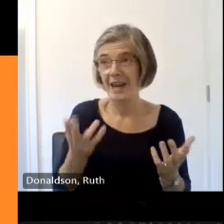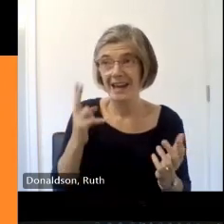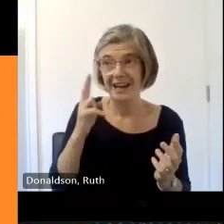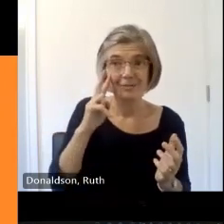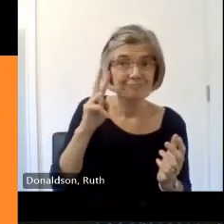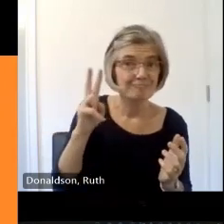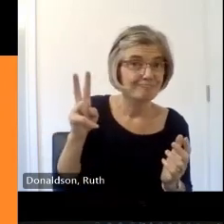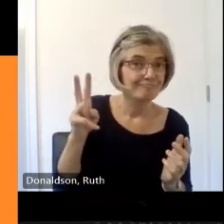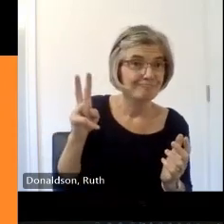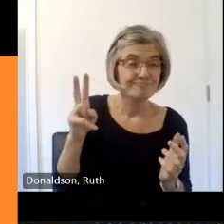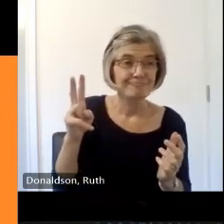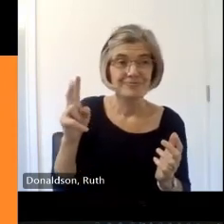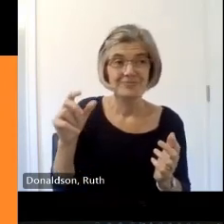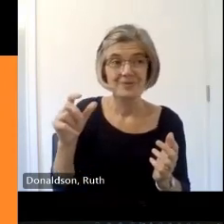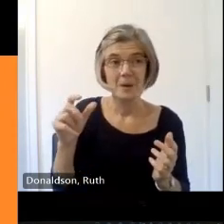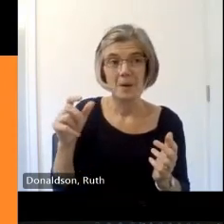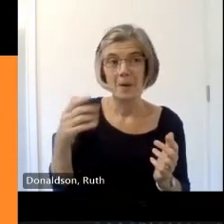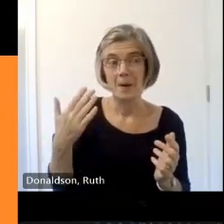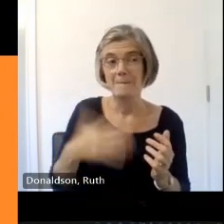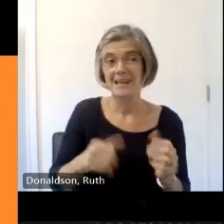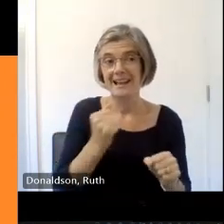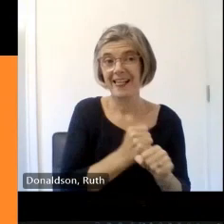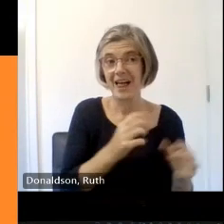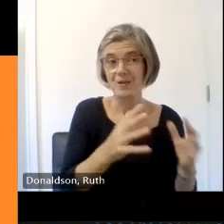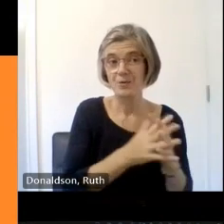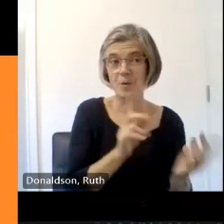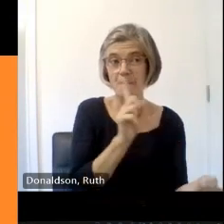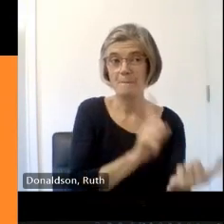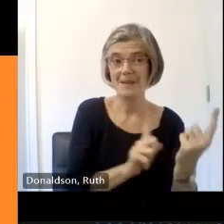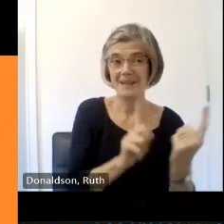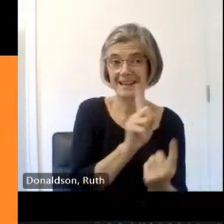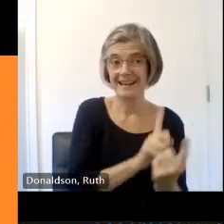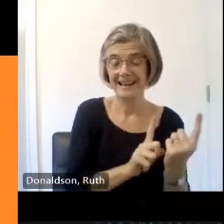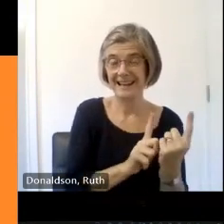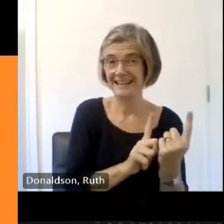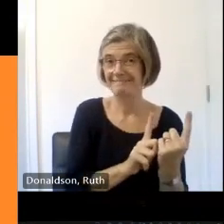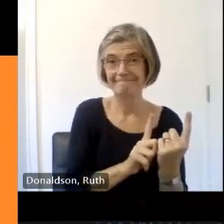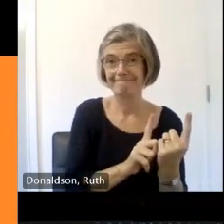she had a meeting she could get out of but no can we just move on we also have time at the end as